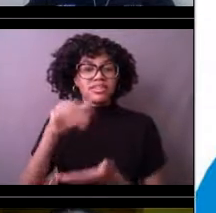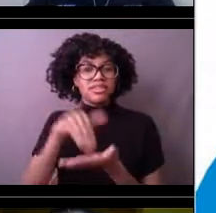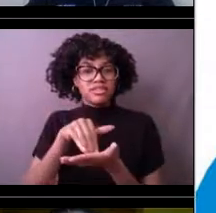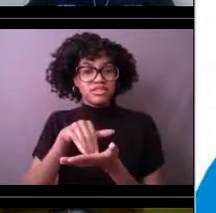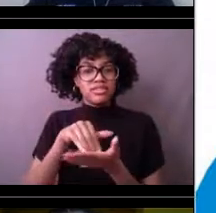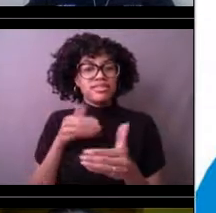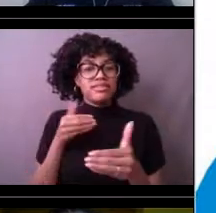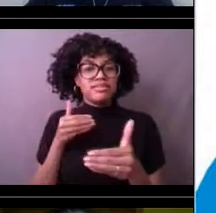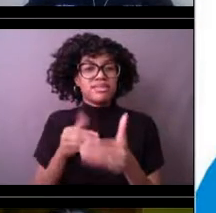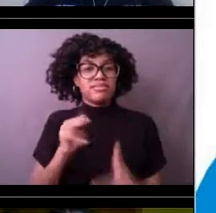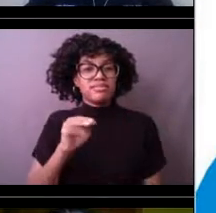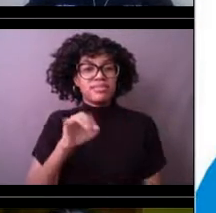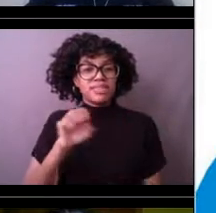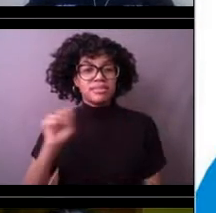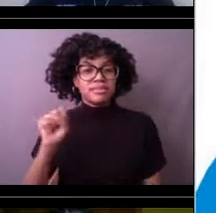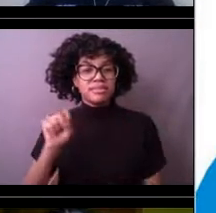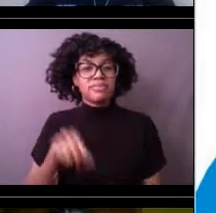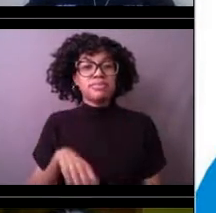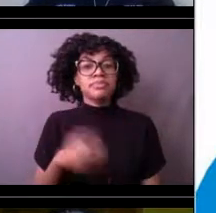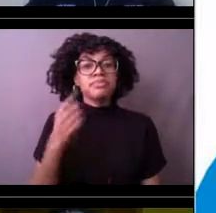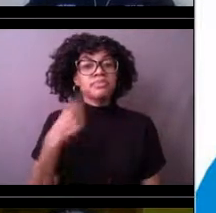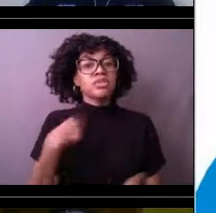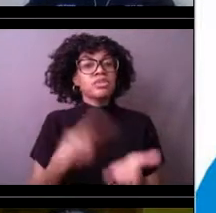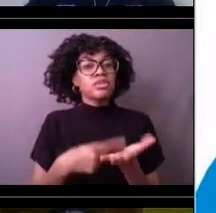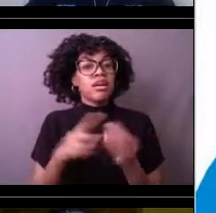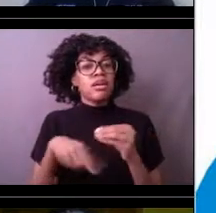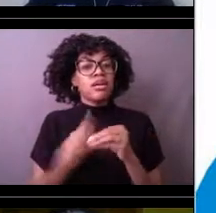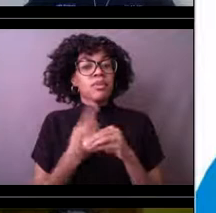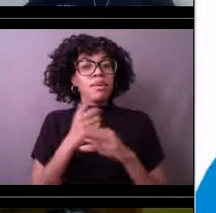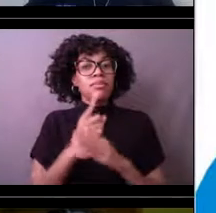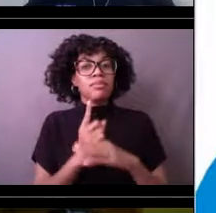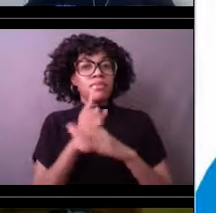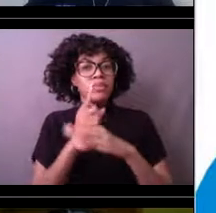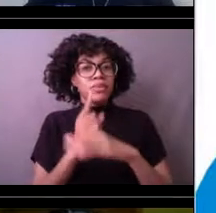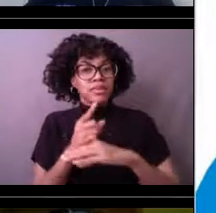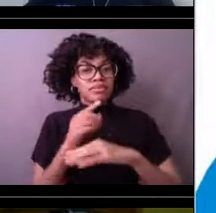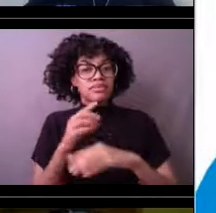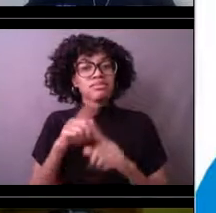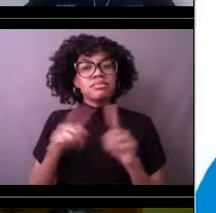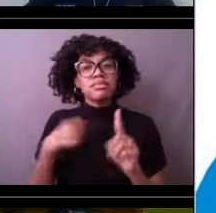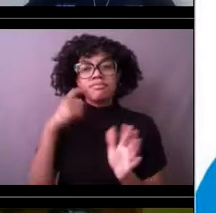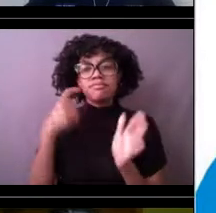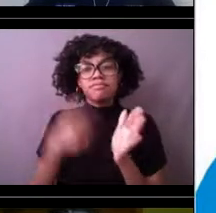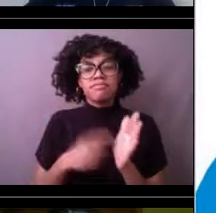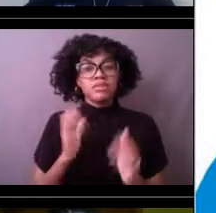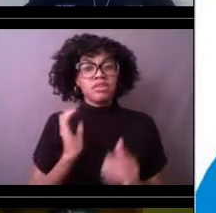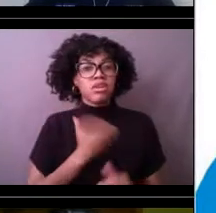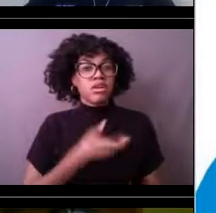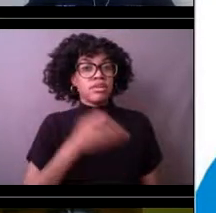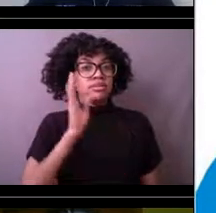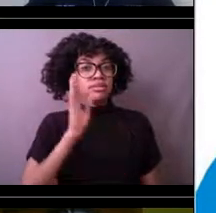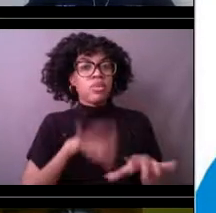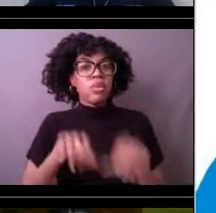While we'll be talking to you about NOAA's buoys, we want to recognize that we are all coming to you from the traditional lands of native communities